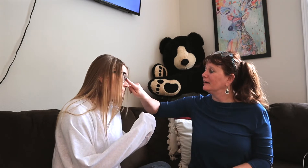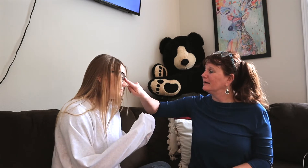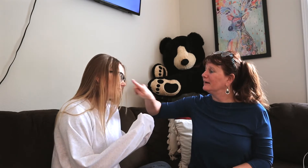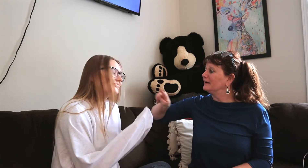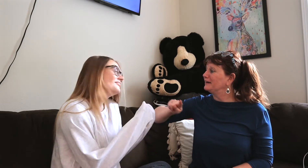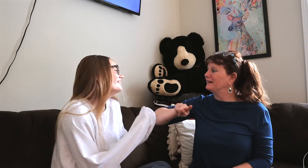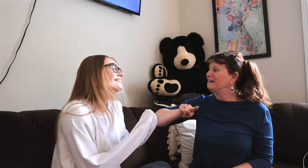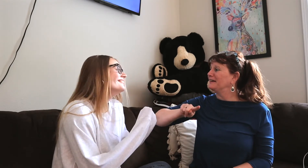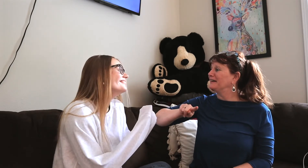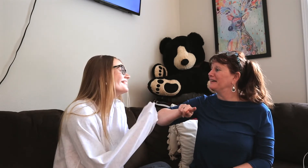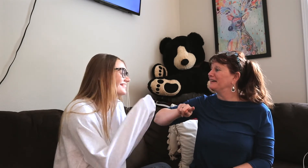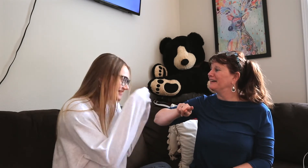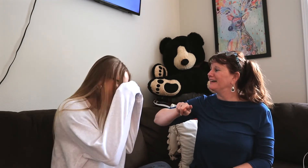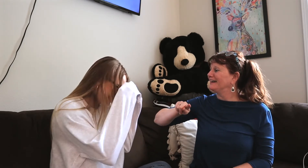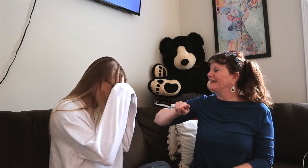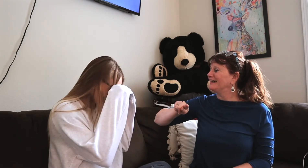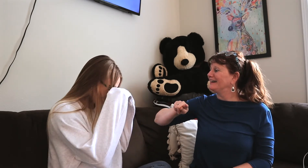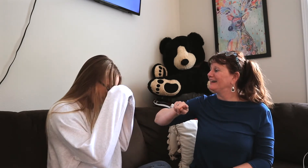*minecraft oof* *sammie laughing*